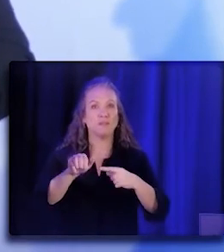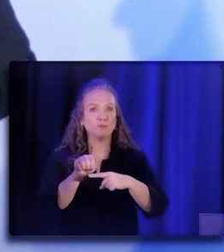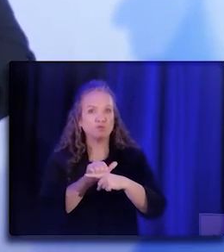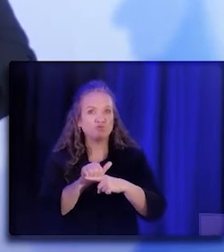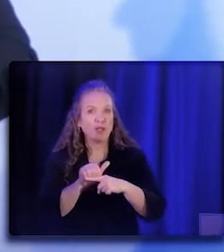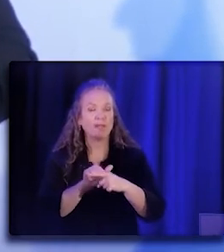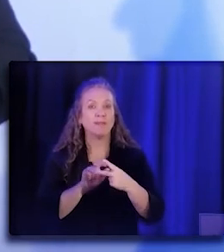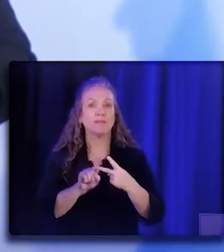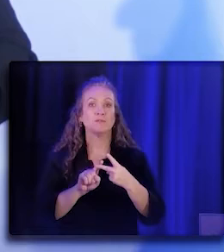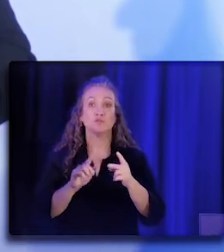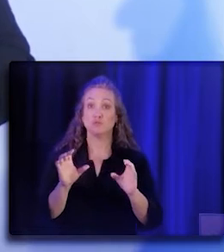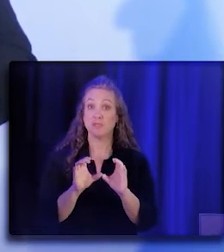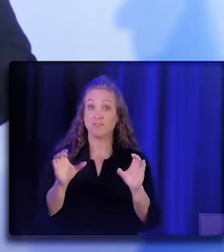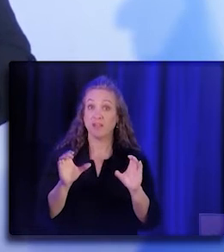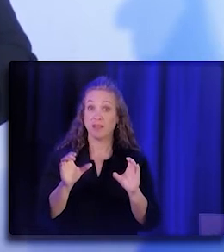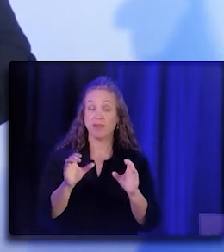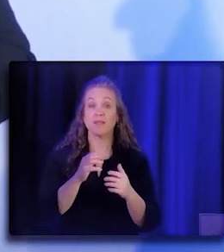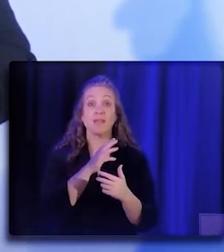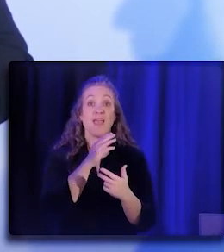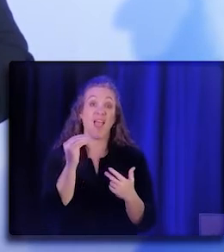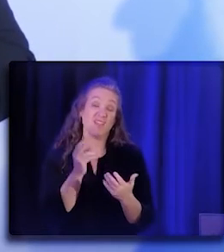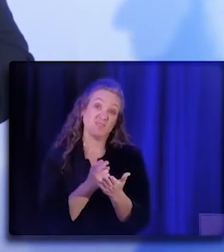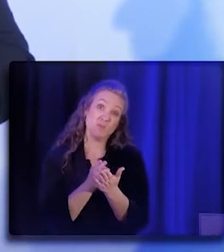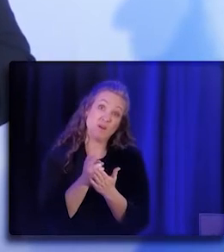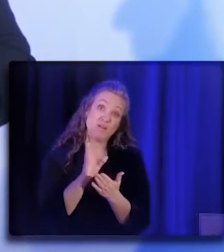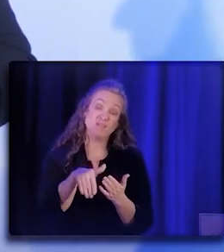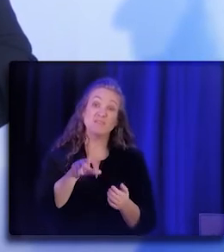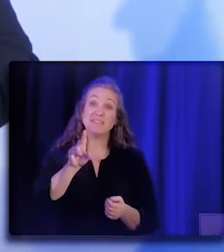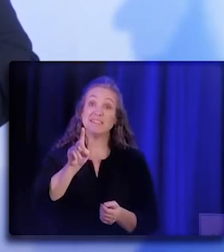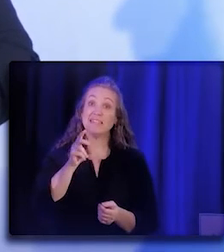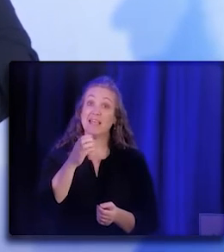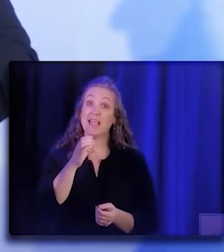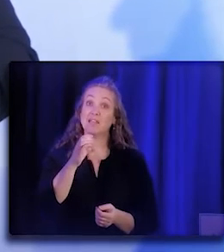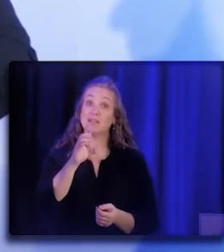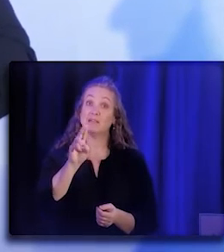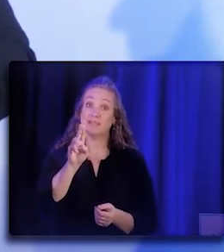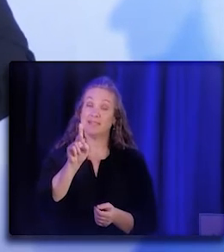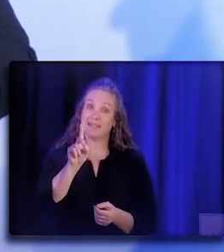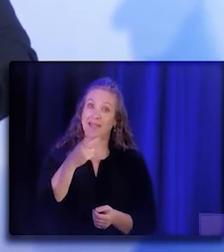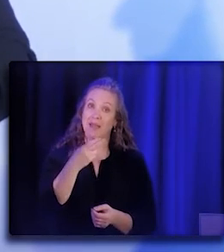as well as, to be honest, the community, the DHCS has been intentional with the benefit.